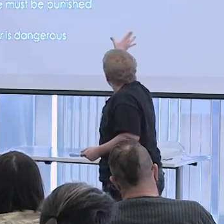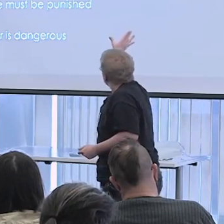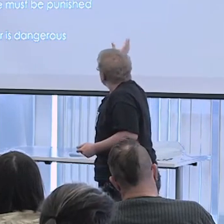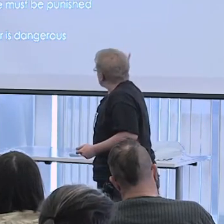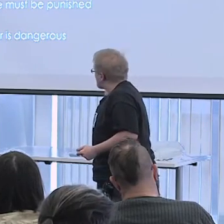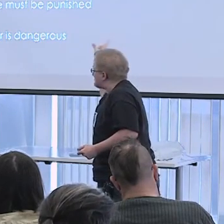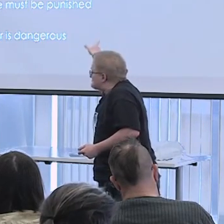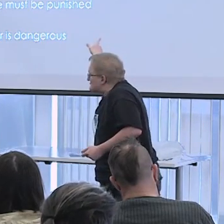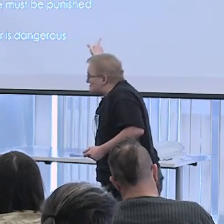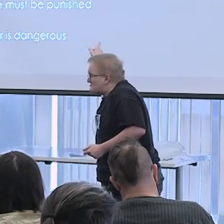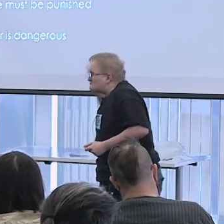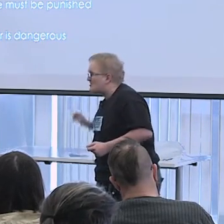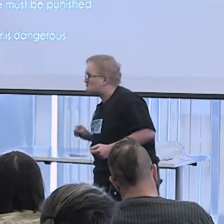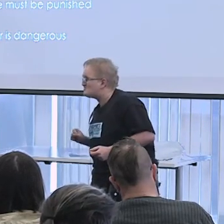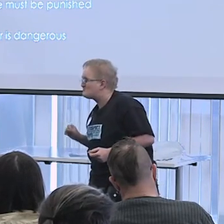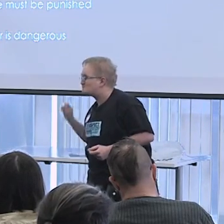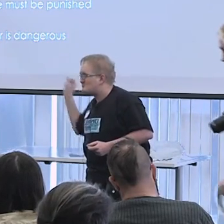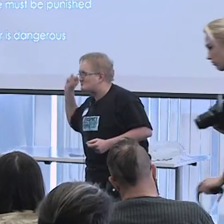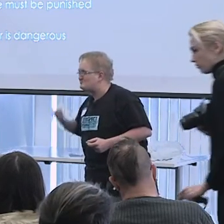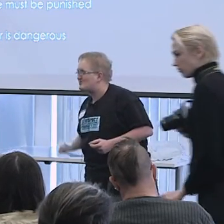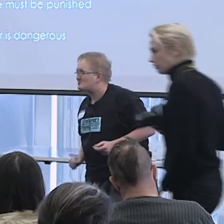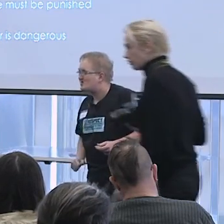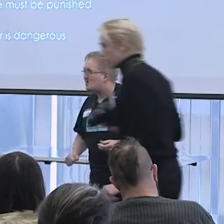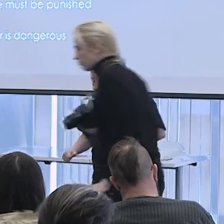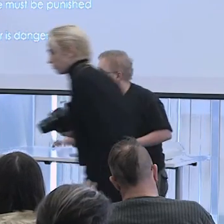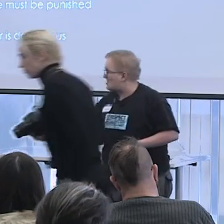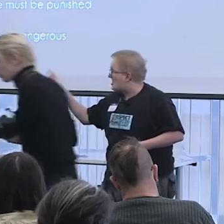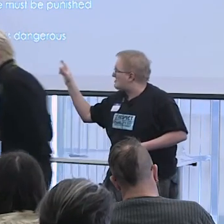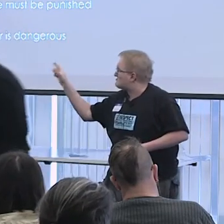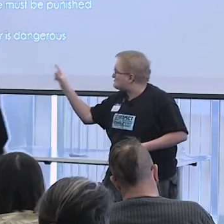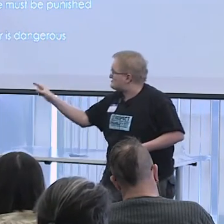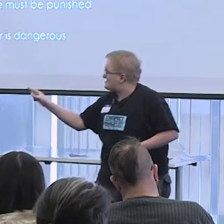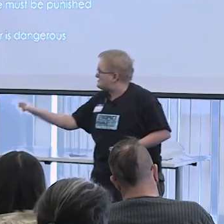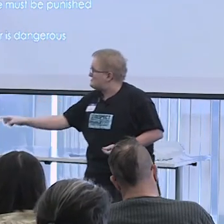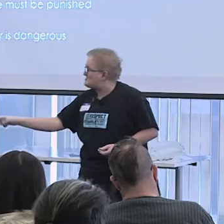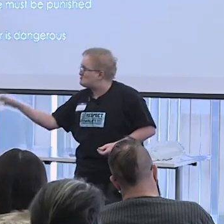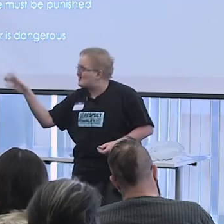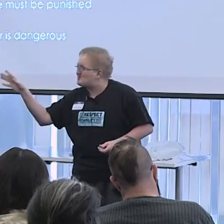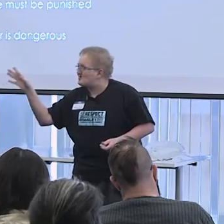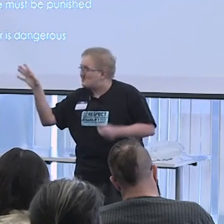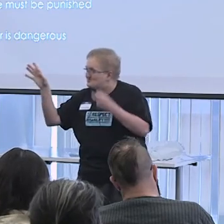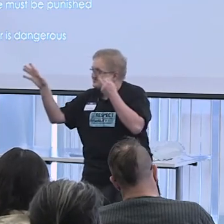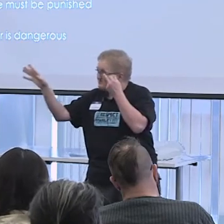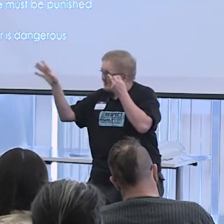and there's a missing part to this first one. But the idea is that normal,